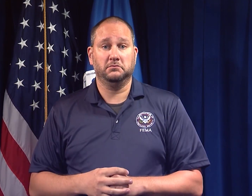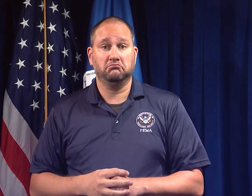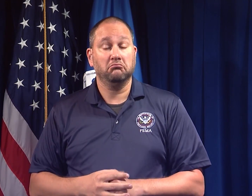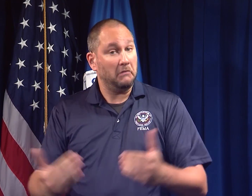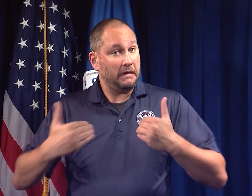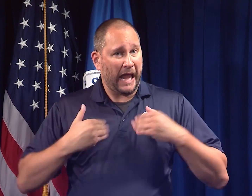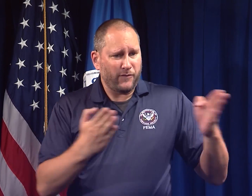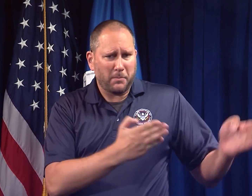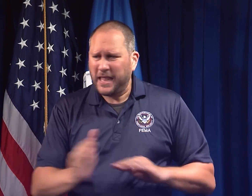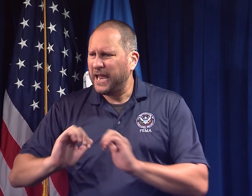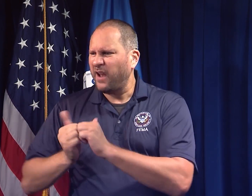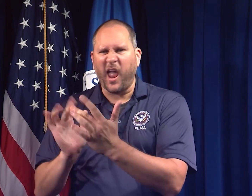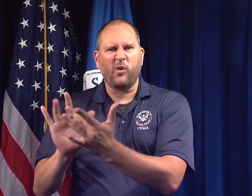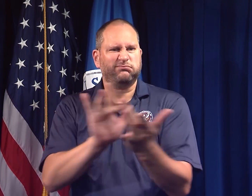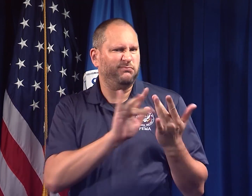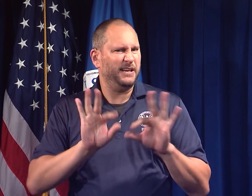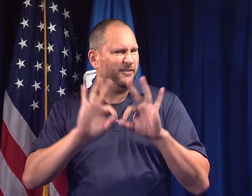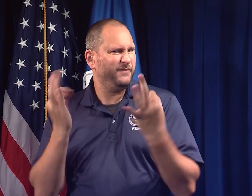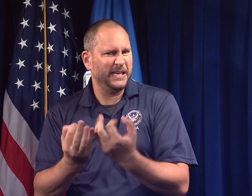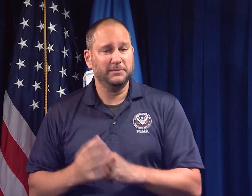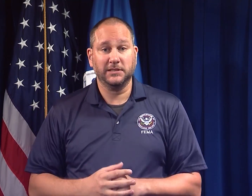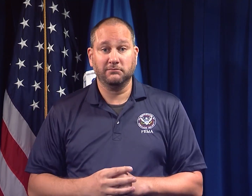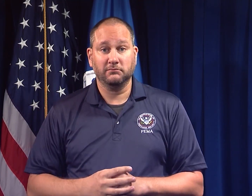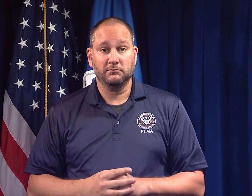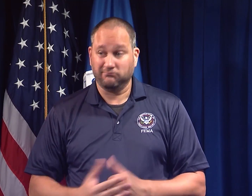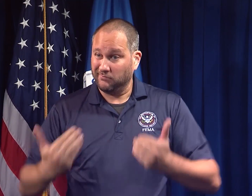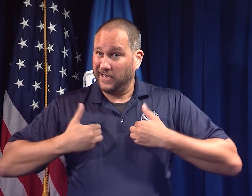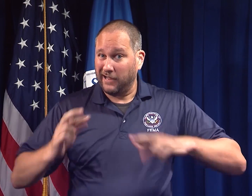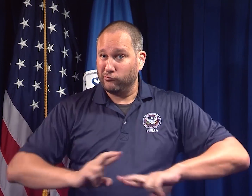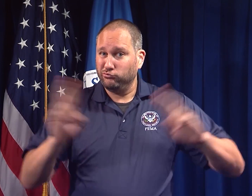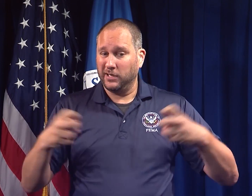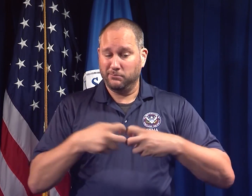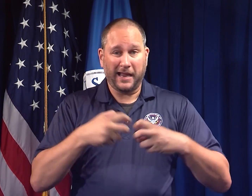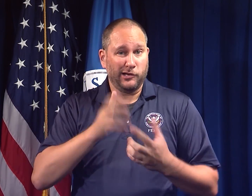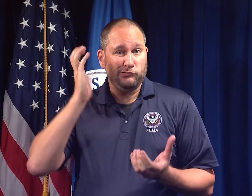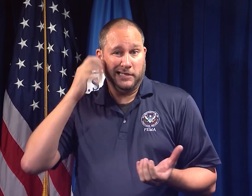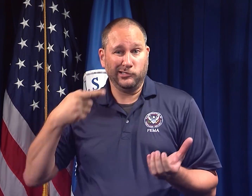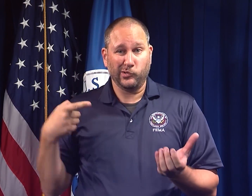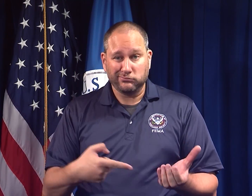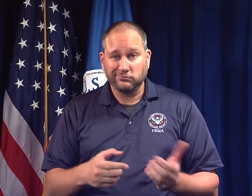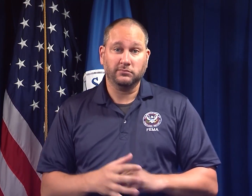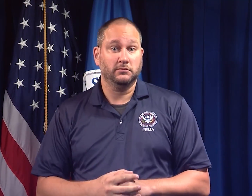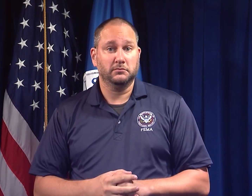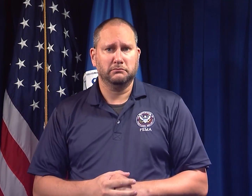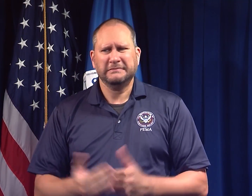have a communications plan, keep a battery-powered radio handy,